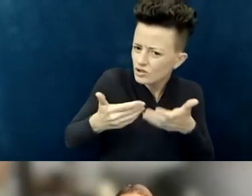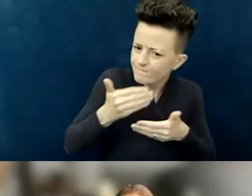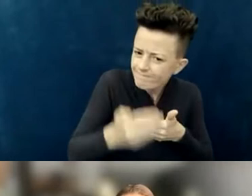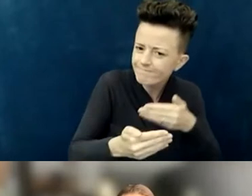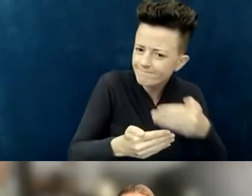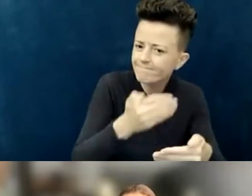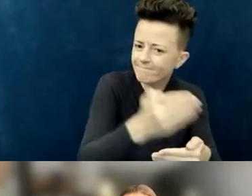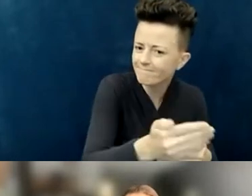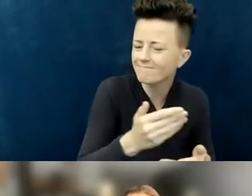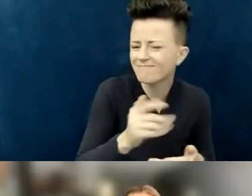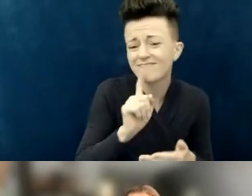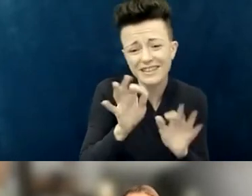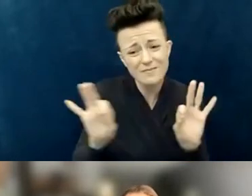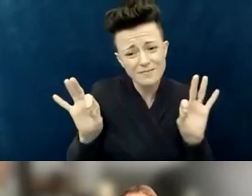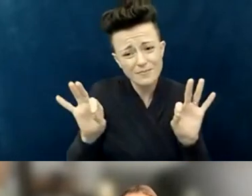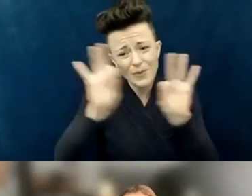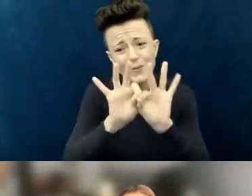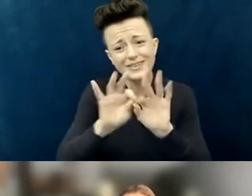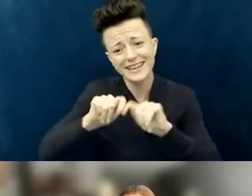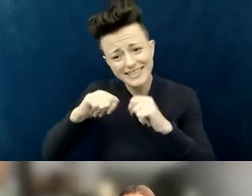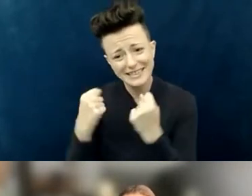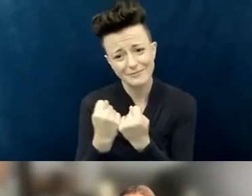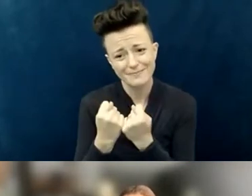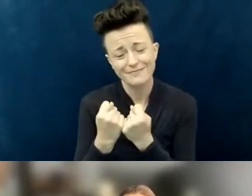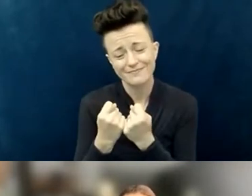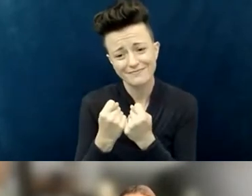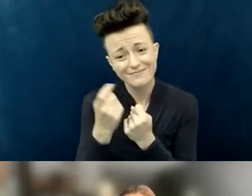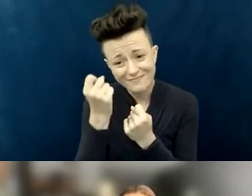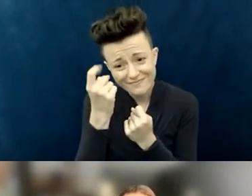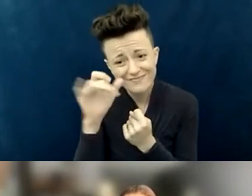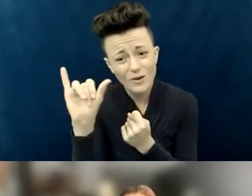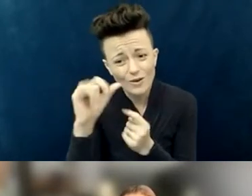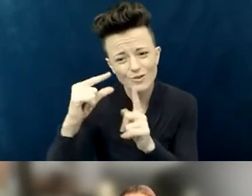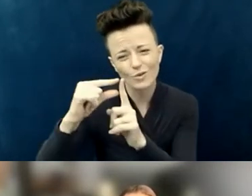But always talking about grace and understanding the greater vision